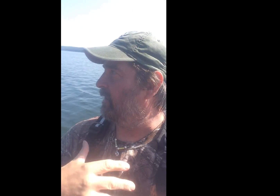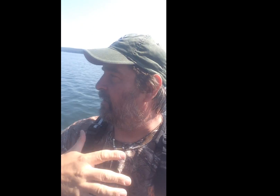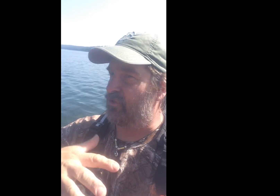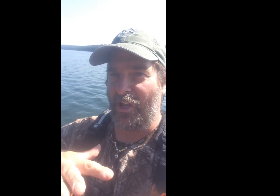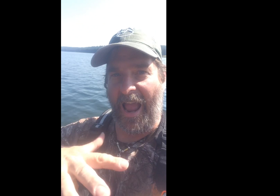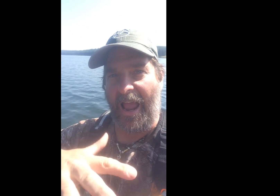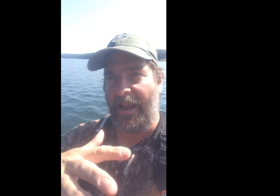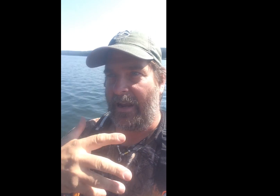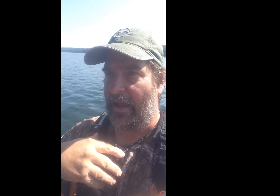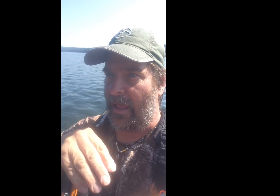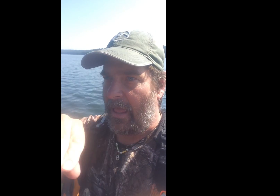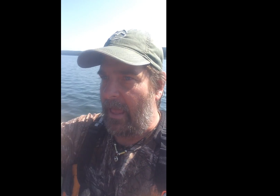Shaking!